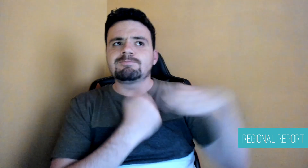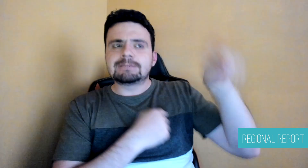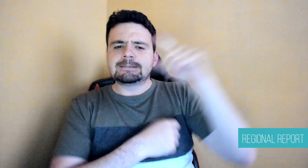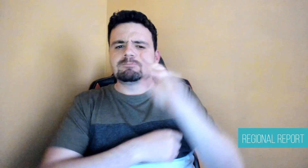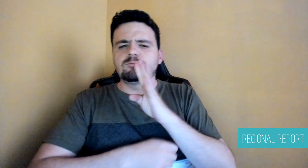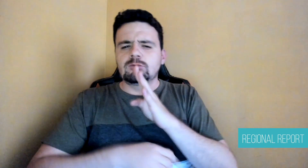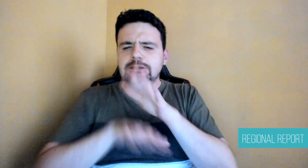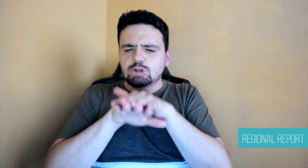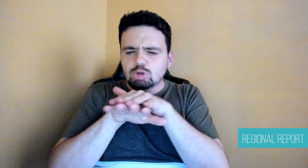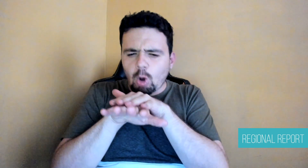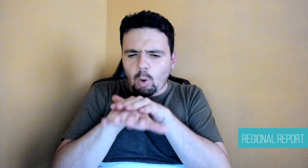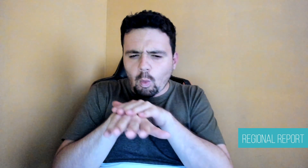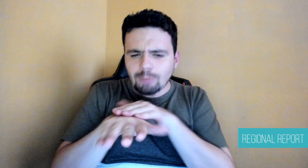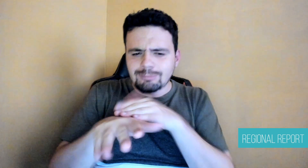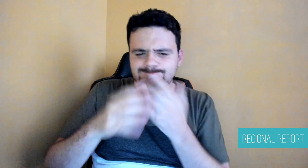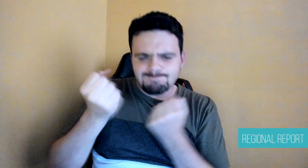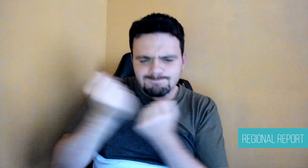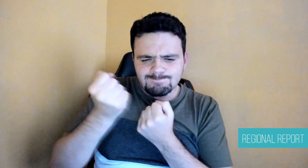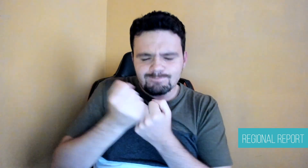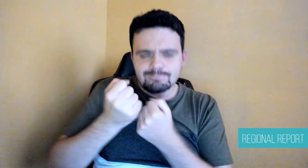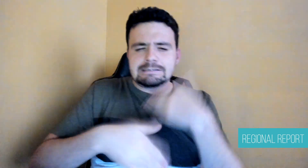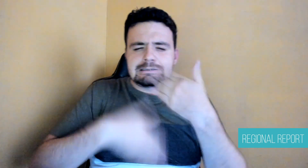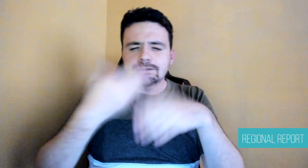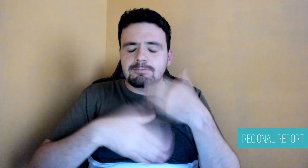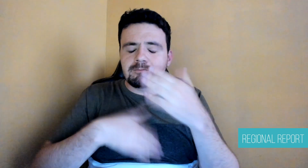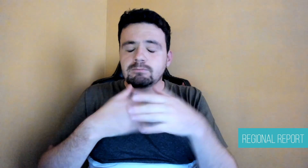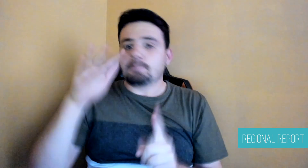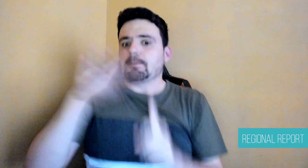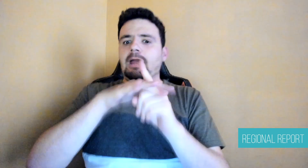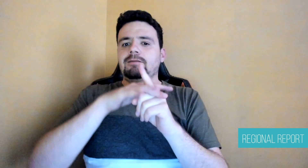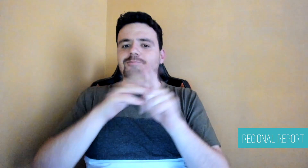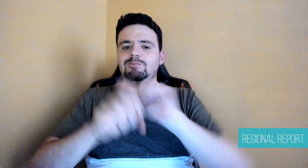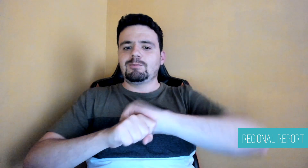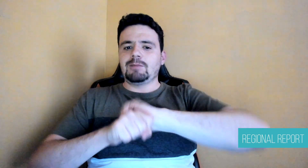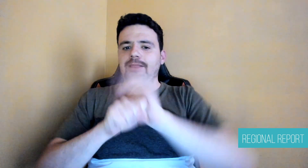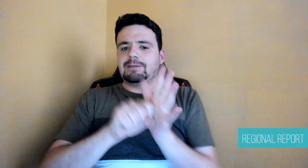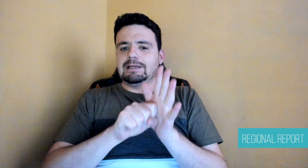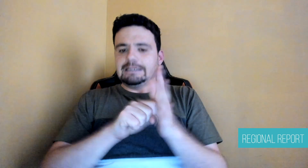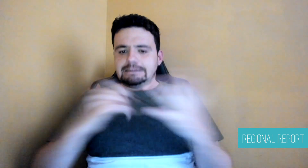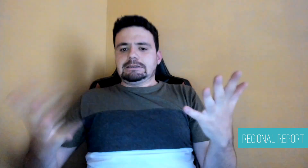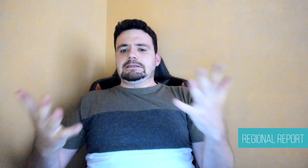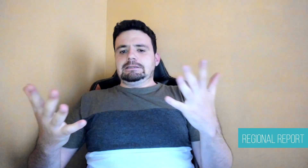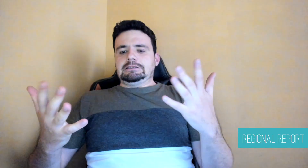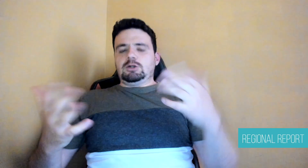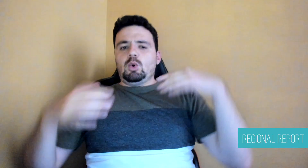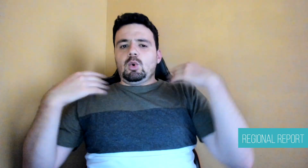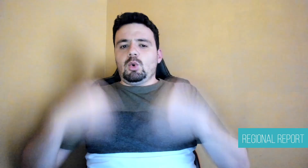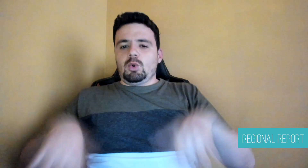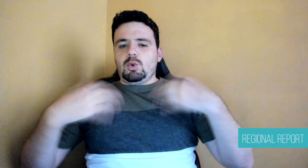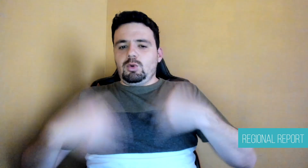who spoke slowly. When the pandemic came it was